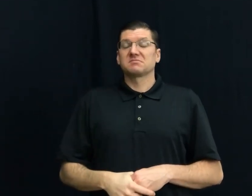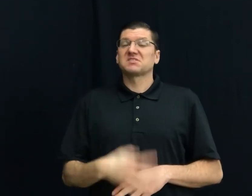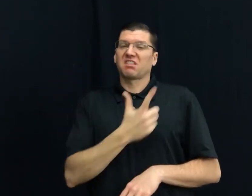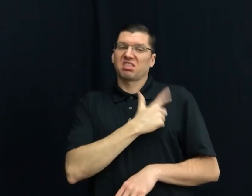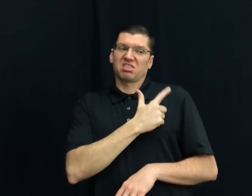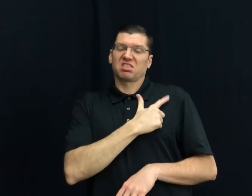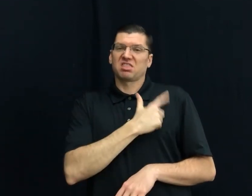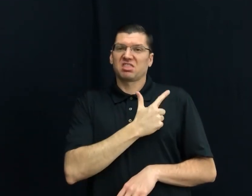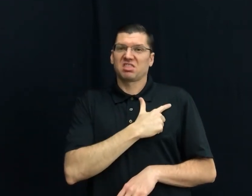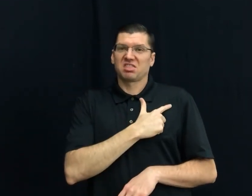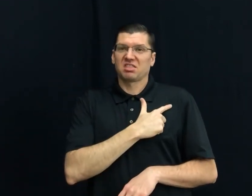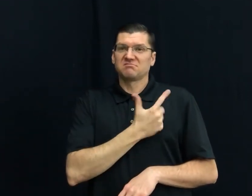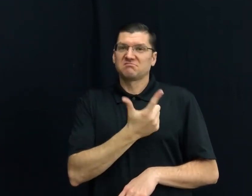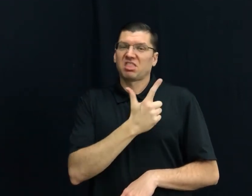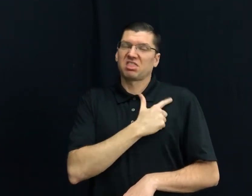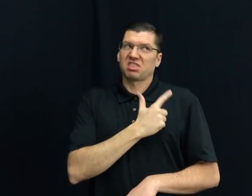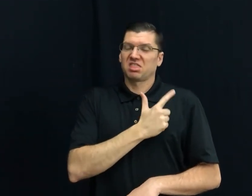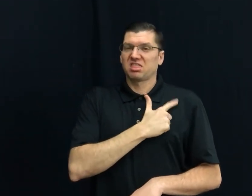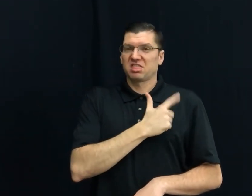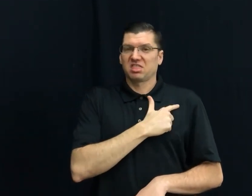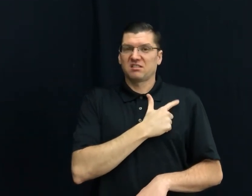22) LAZY